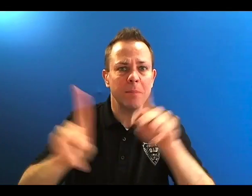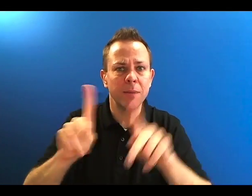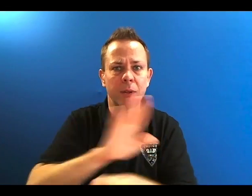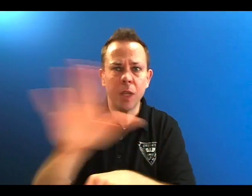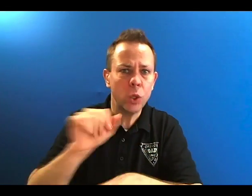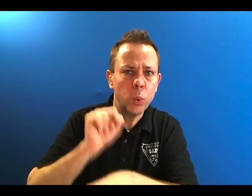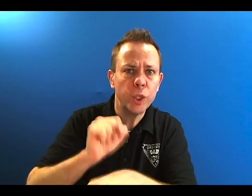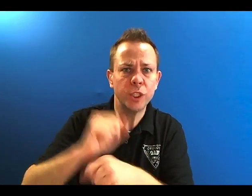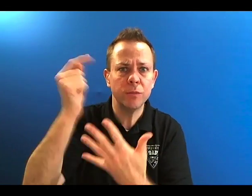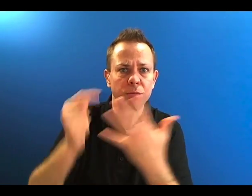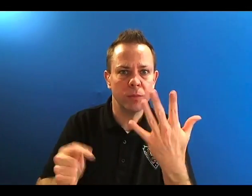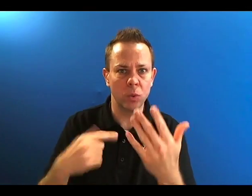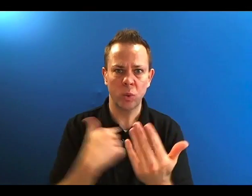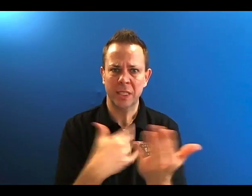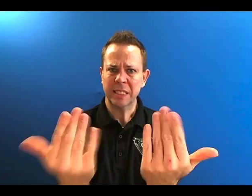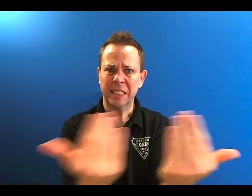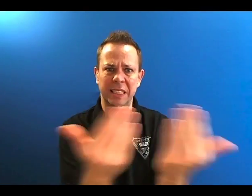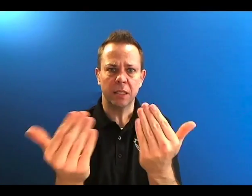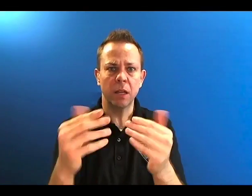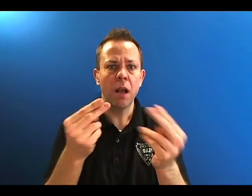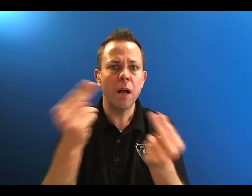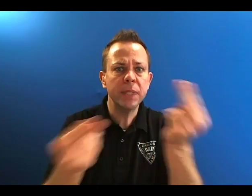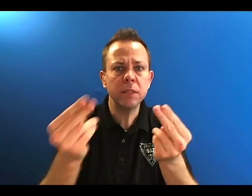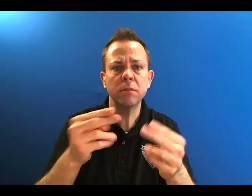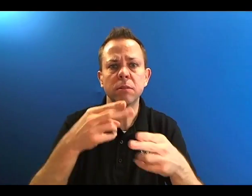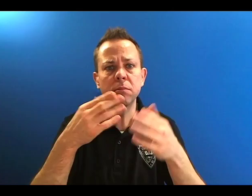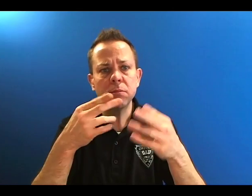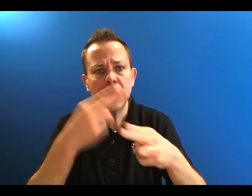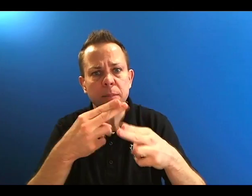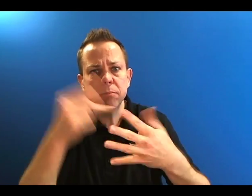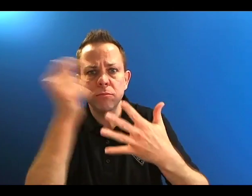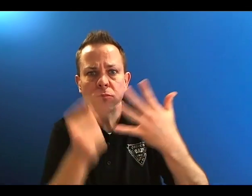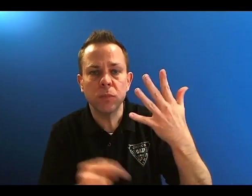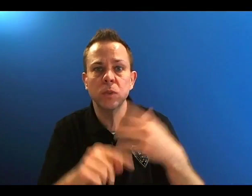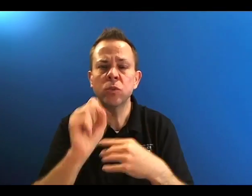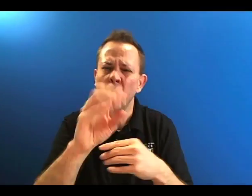conference and to recognize different people for their work in our community. We need you to submit names of nominees.